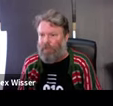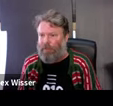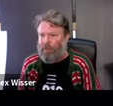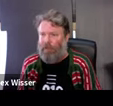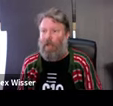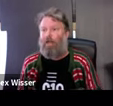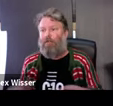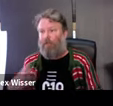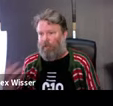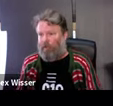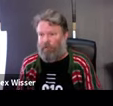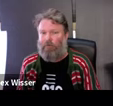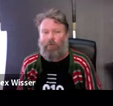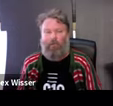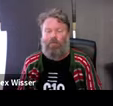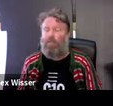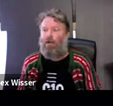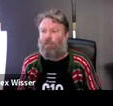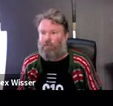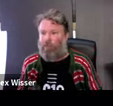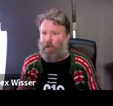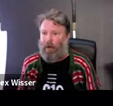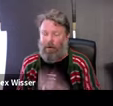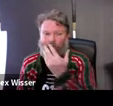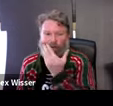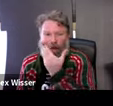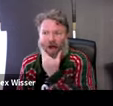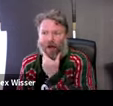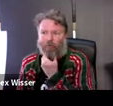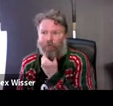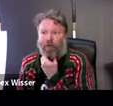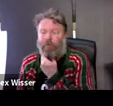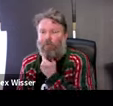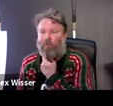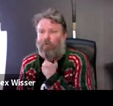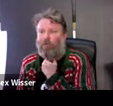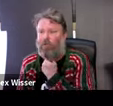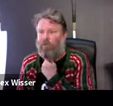suffered from natural disaster. It's used in a way to help those